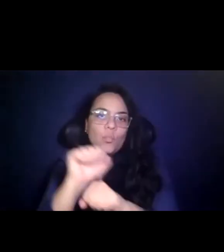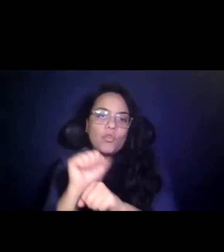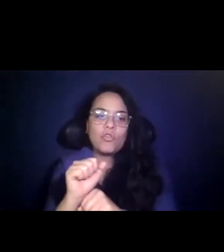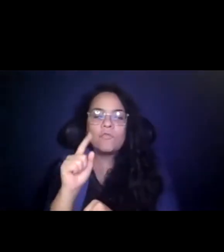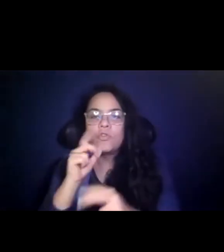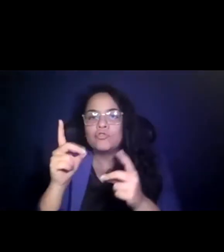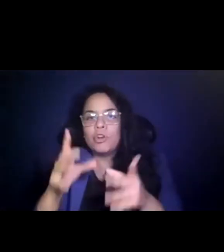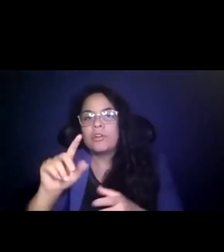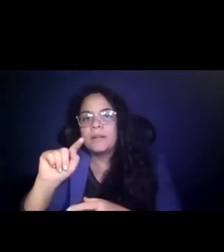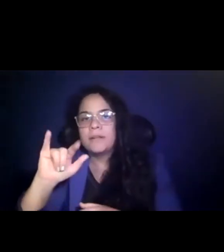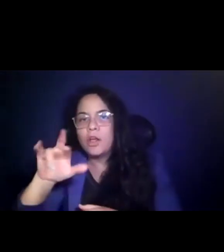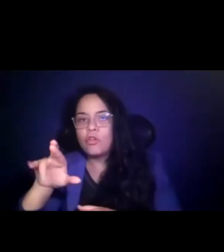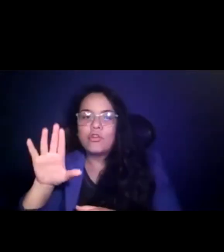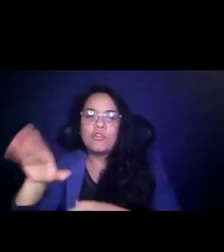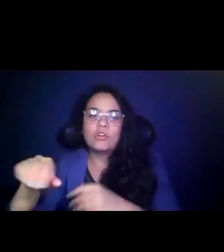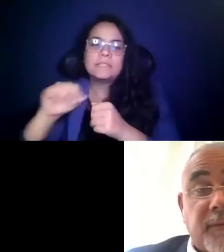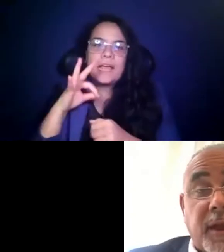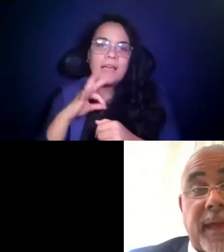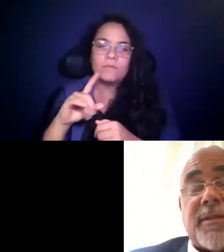15:22:34 extremely supportive and we appreciate everything they've done.